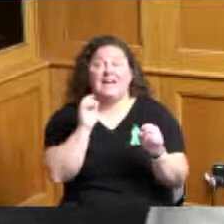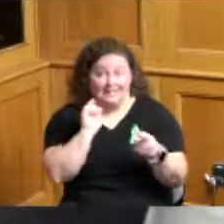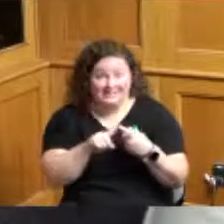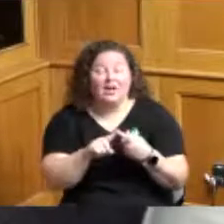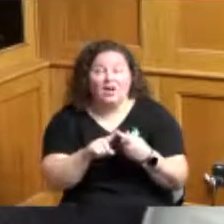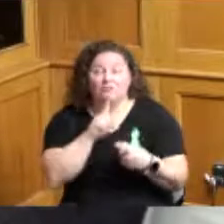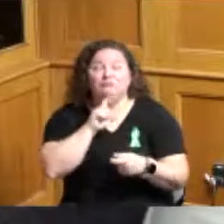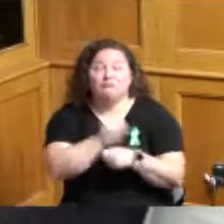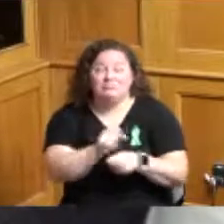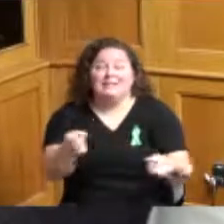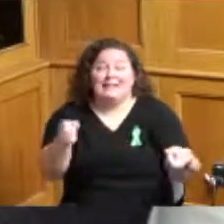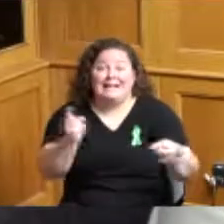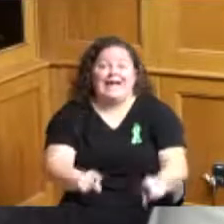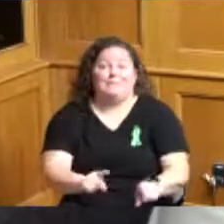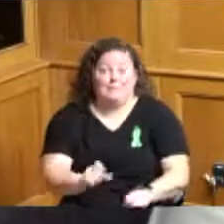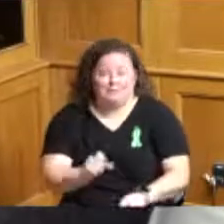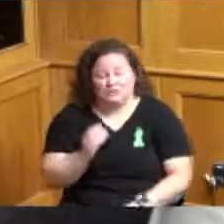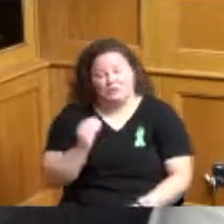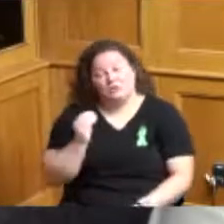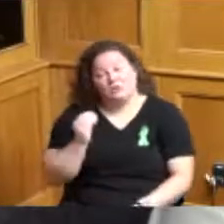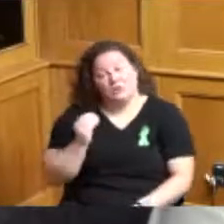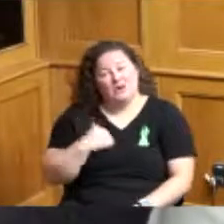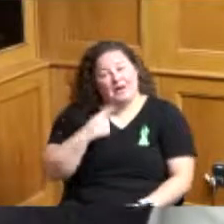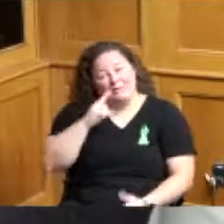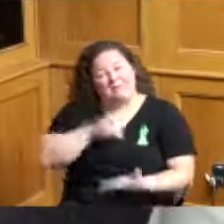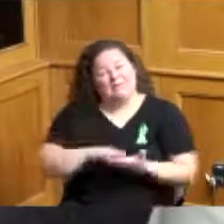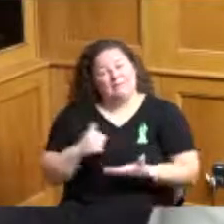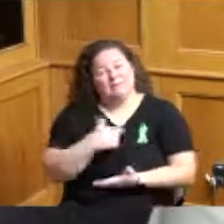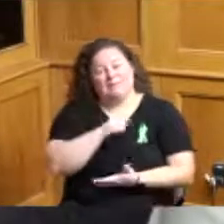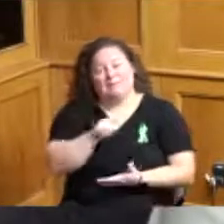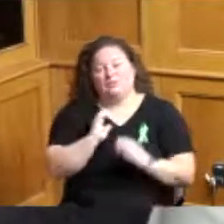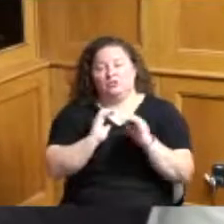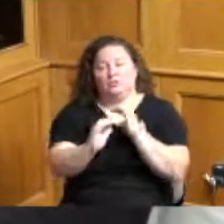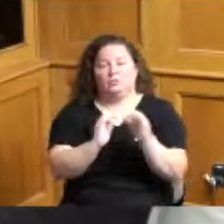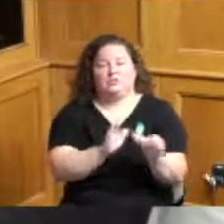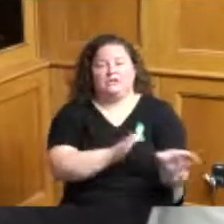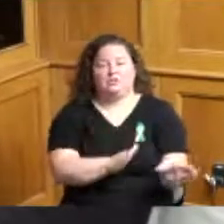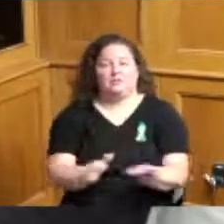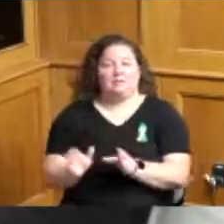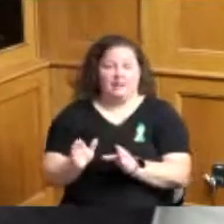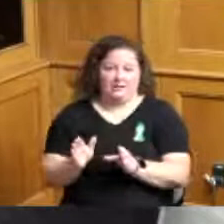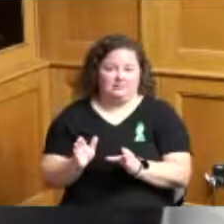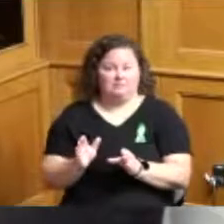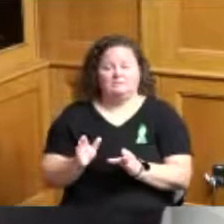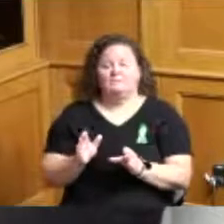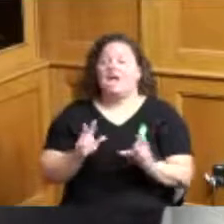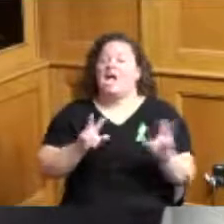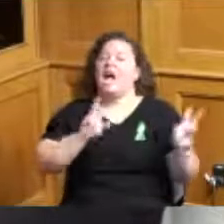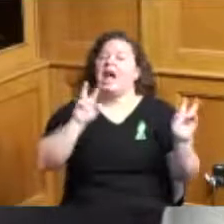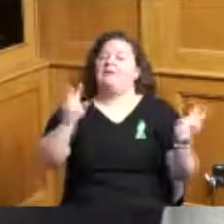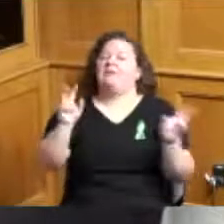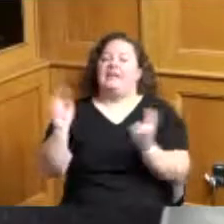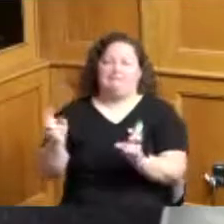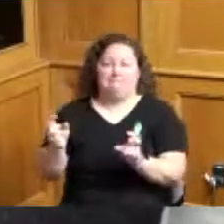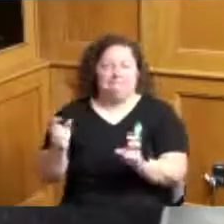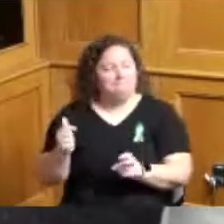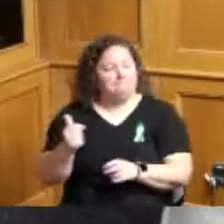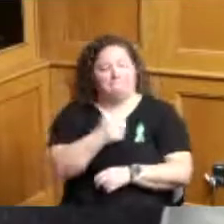and so I just think we need a communications plan we need a theme we need a hotline number